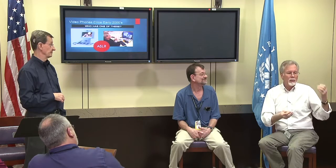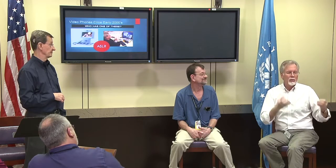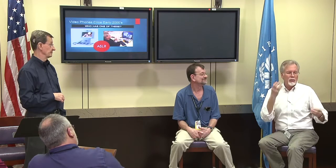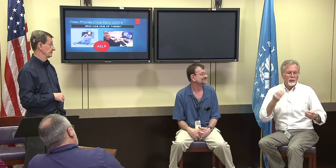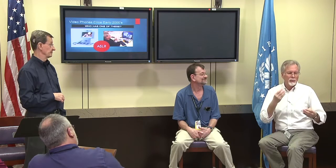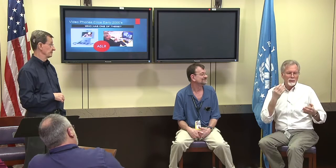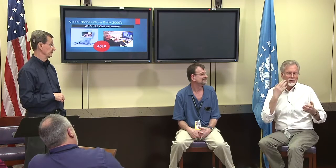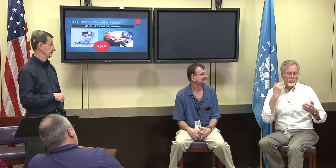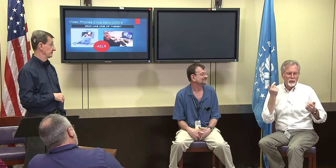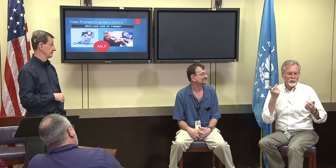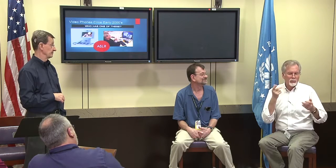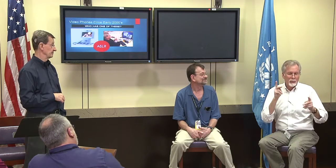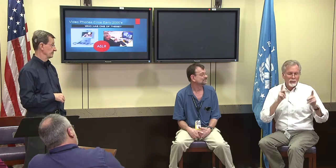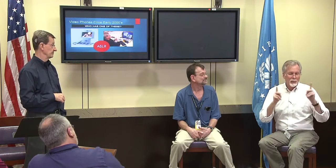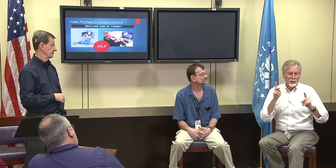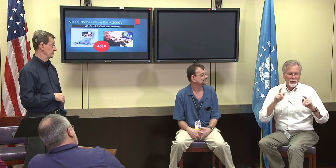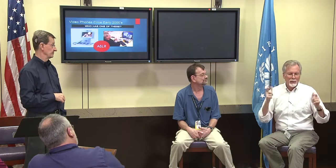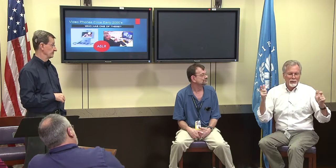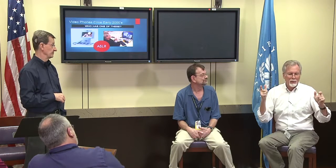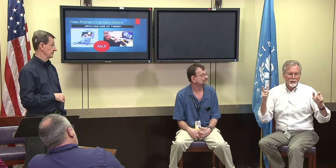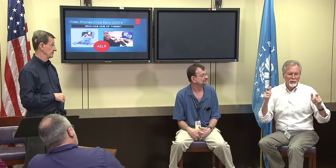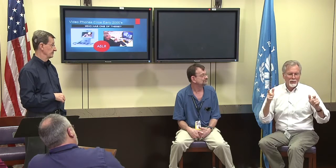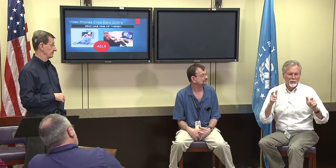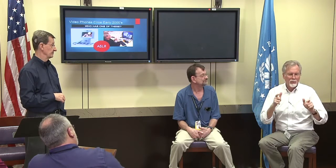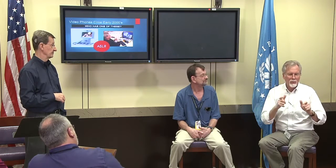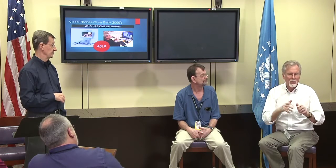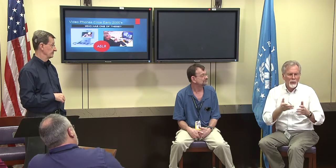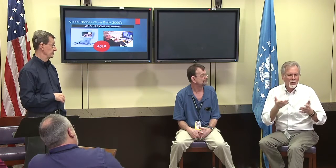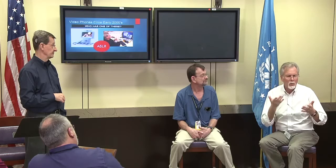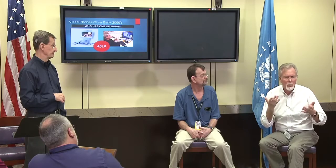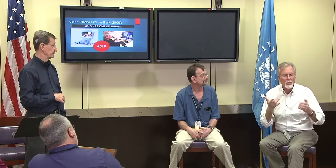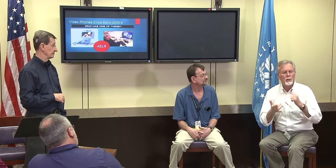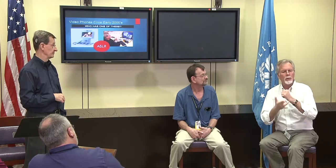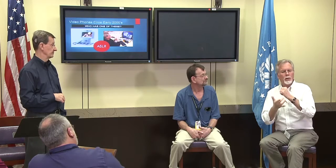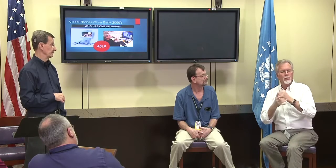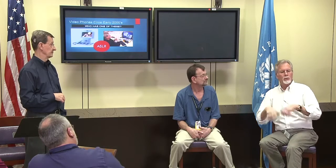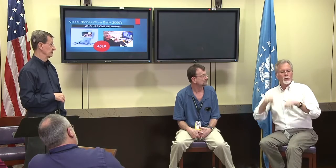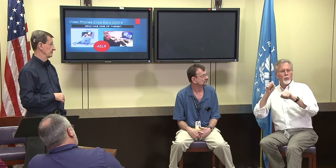And more and more of them have been closing; I'm not sure if it's that the people just aren't interested any longer